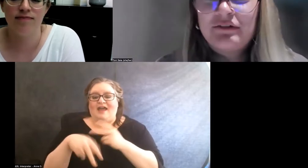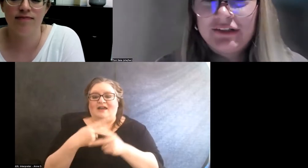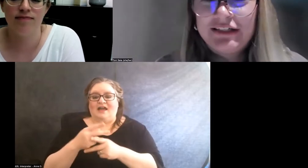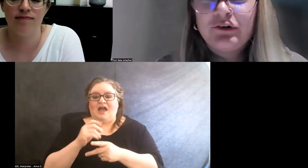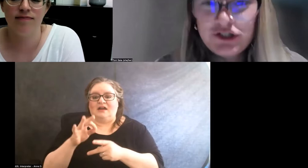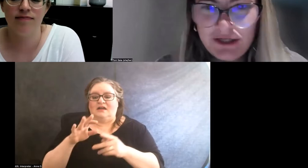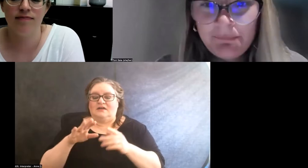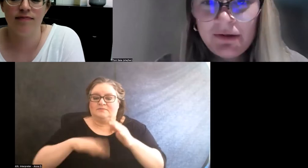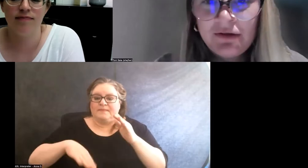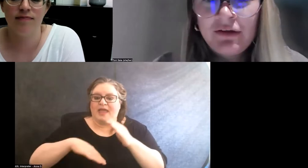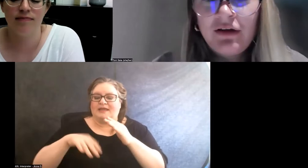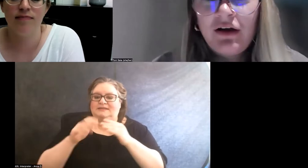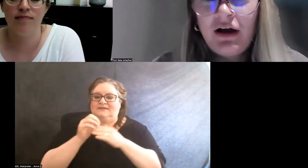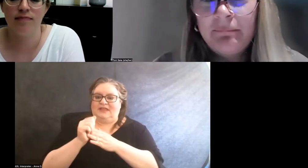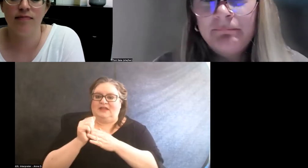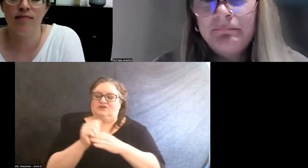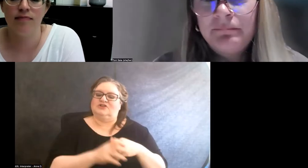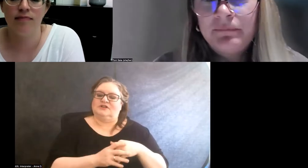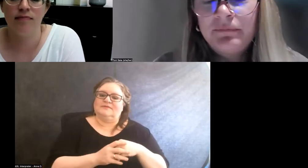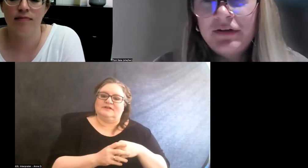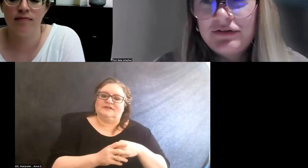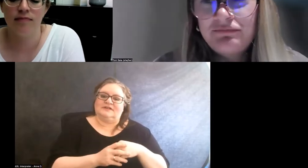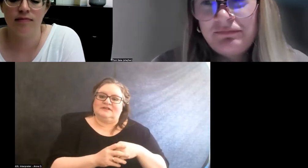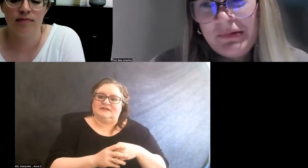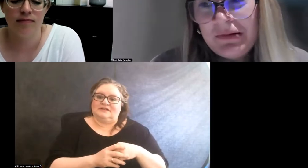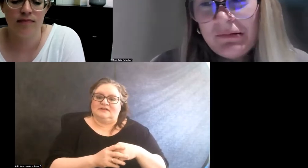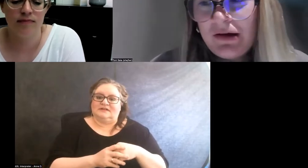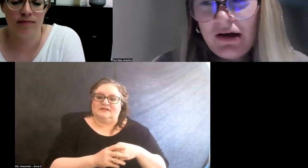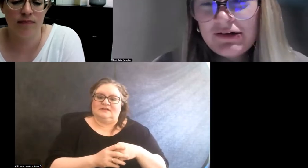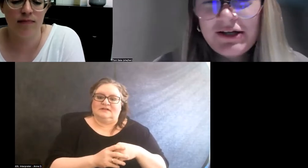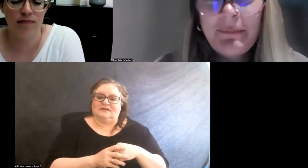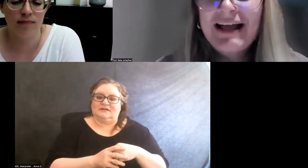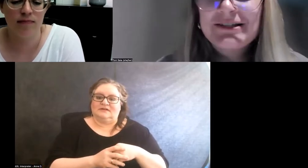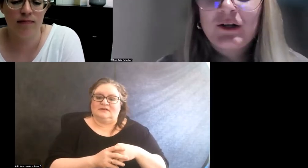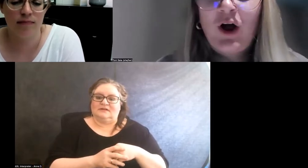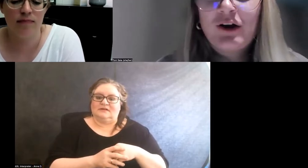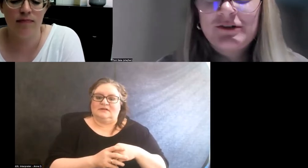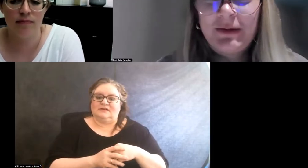of leadership to pass it along to people in my community,